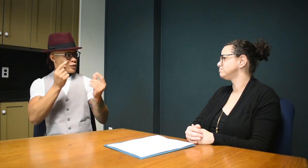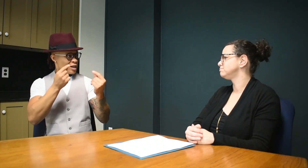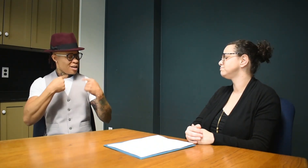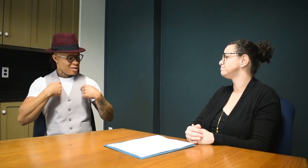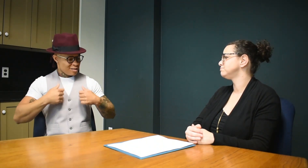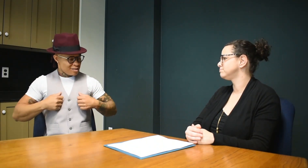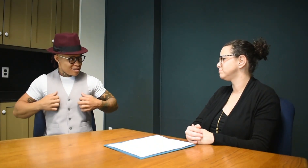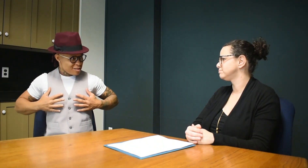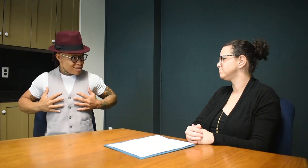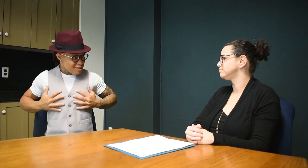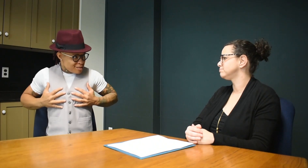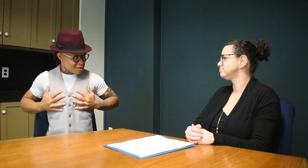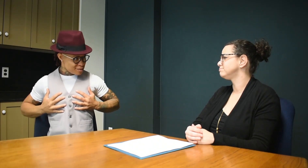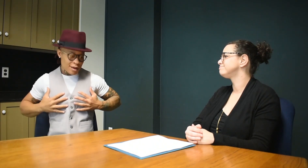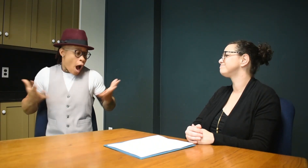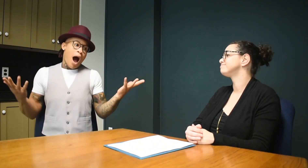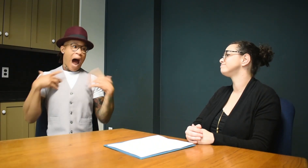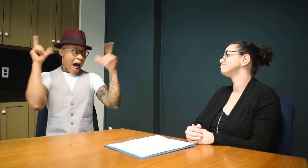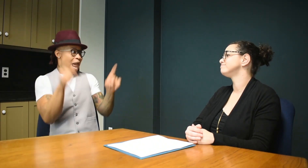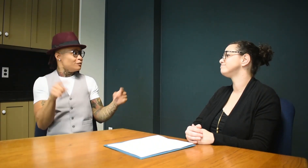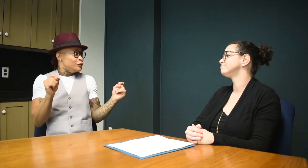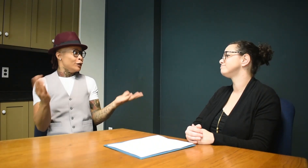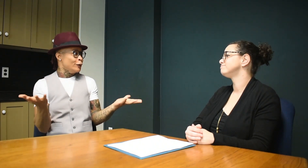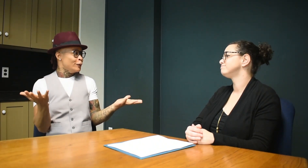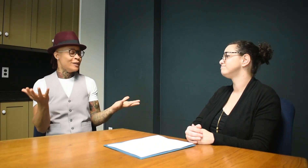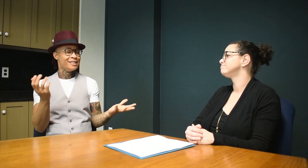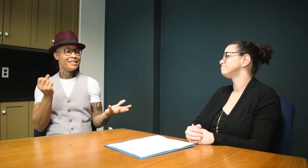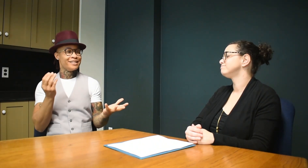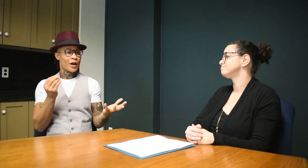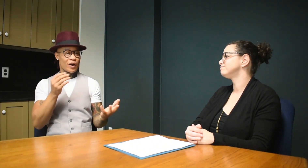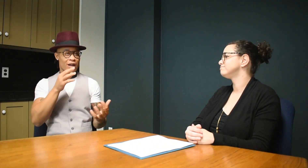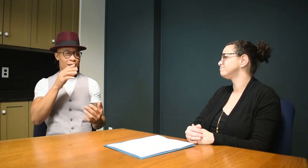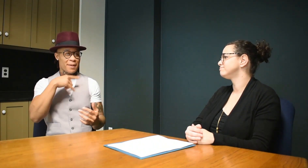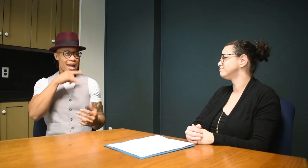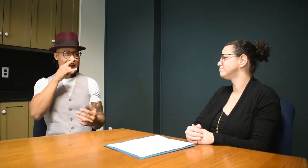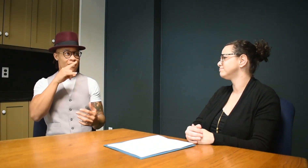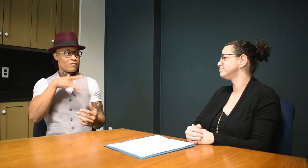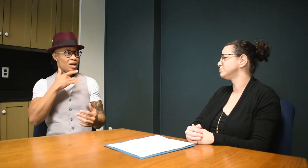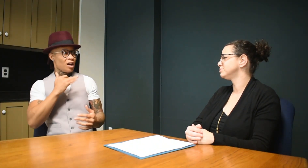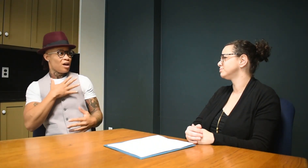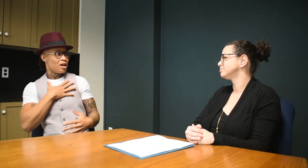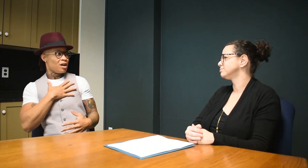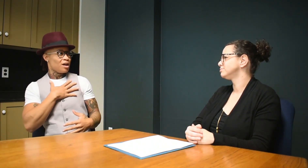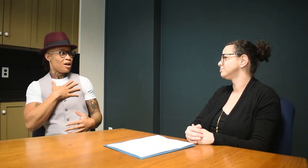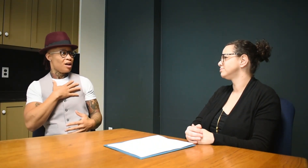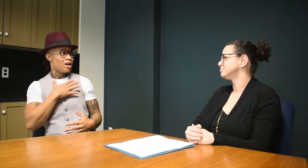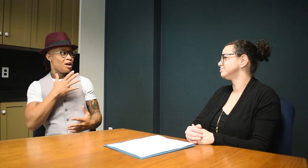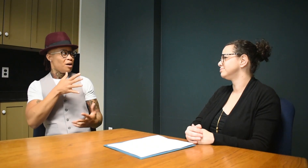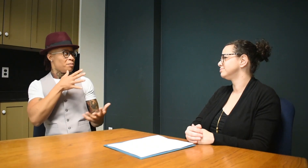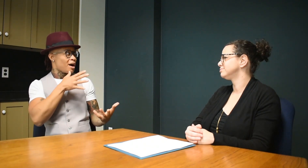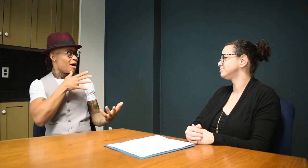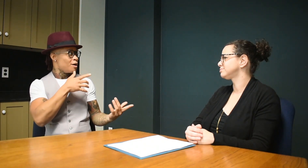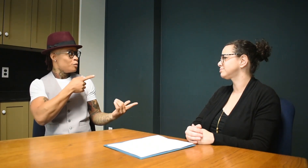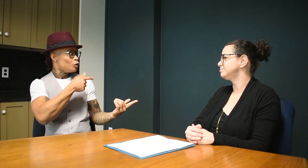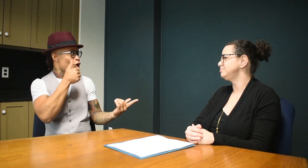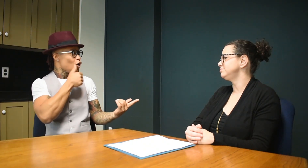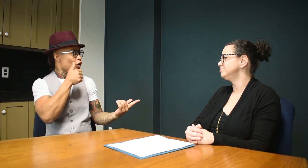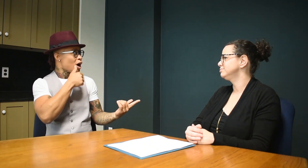I said, "oh, no!" I had to grab and jiggle my breasts to prove I was a woman. I HAD TO! My kids were appalled, "but mom you ARE a girl!"